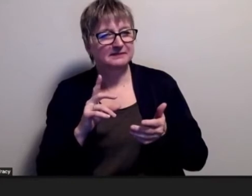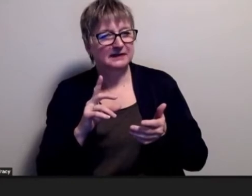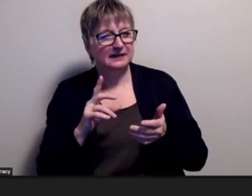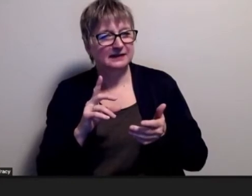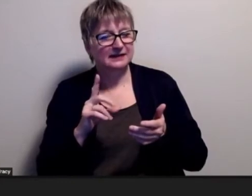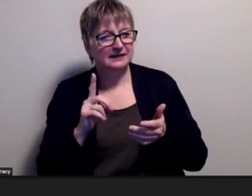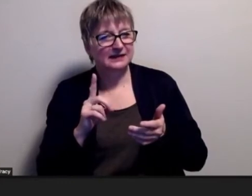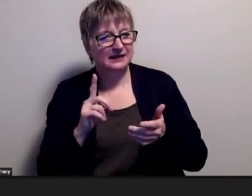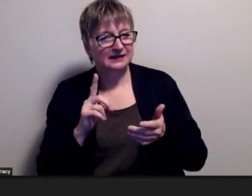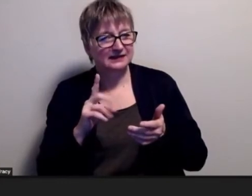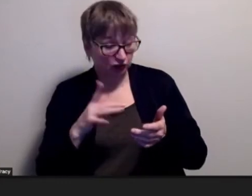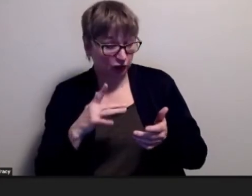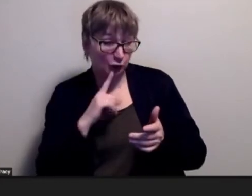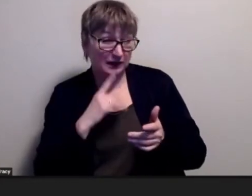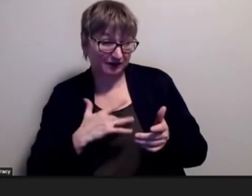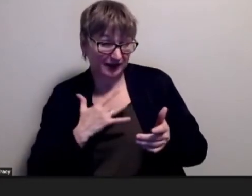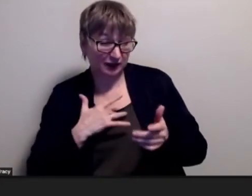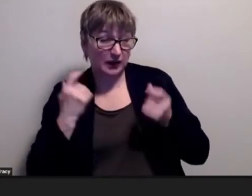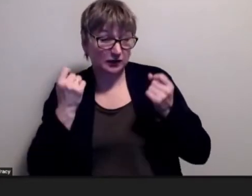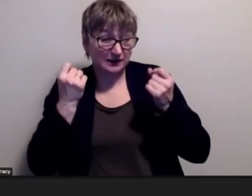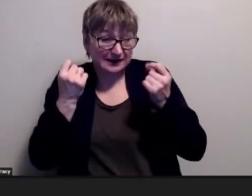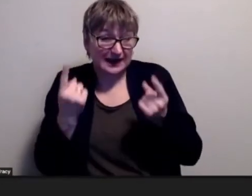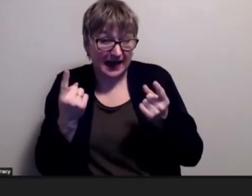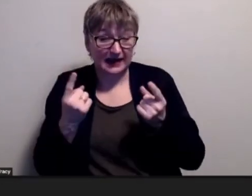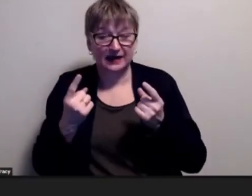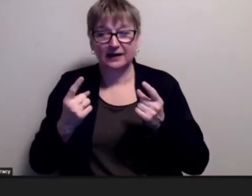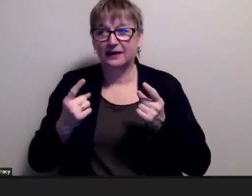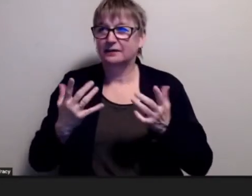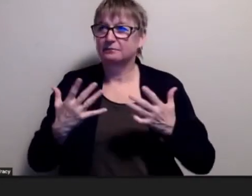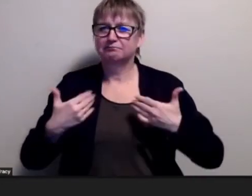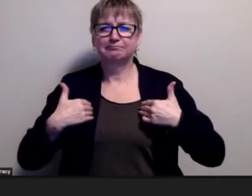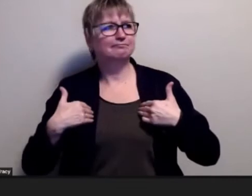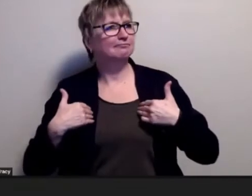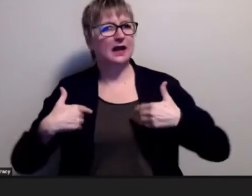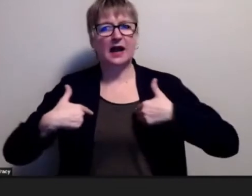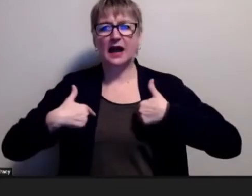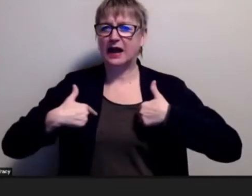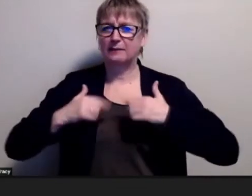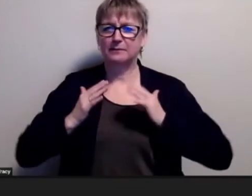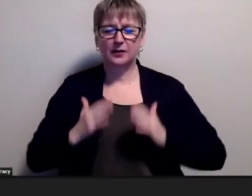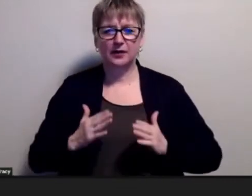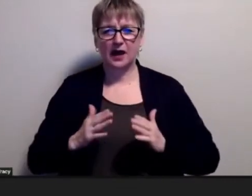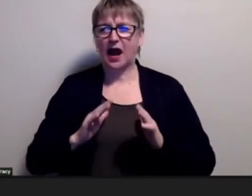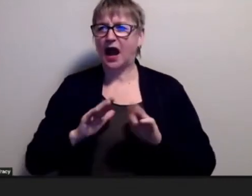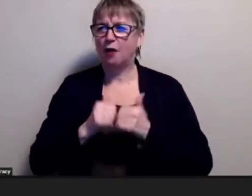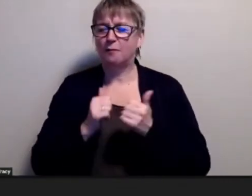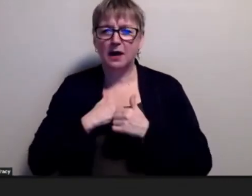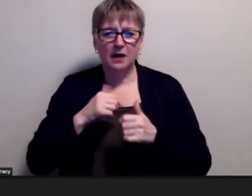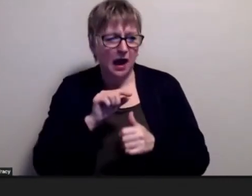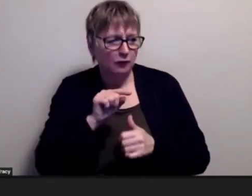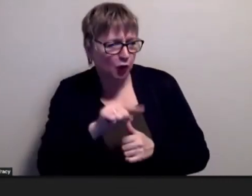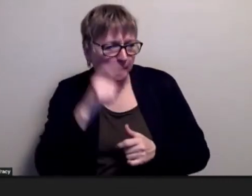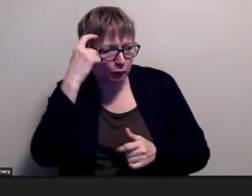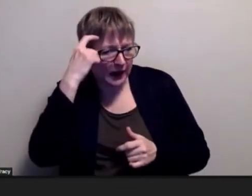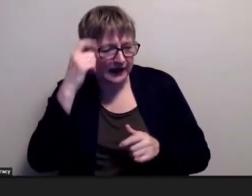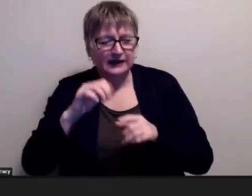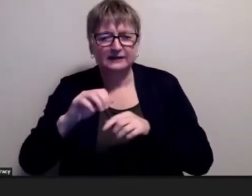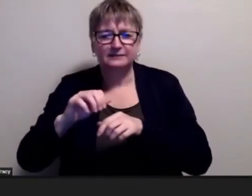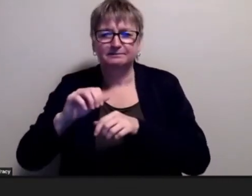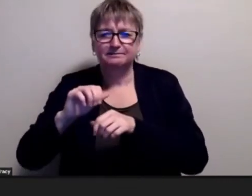with the hospitals did you really get a sense of how your brain functions how you how how did you